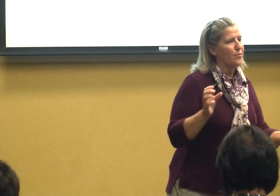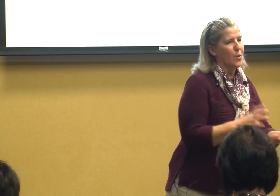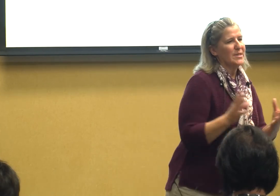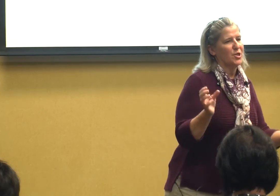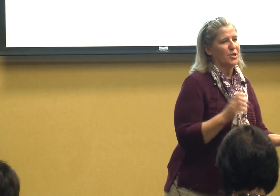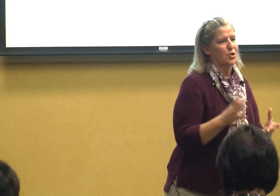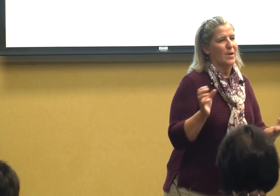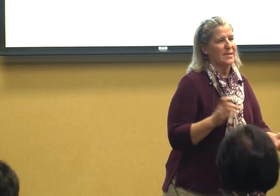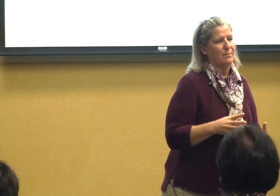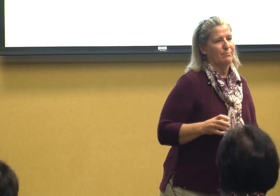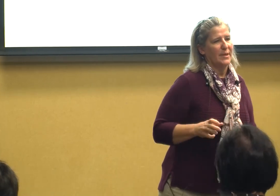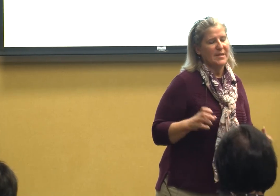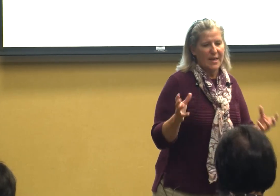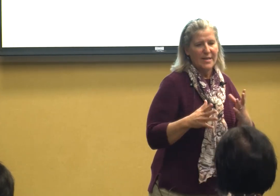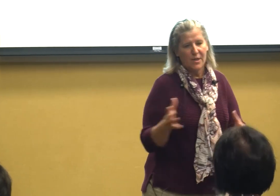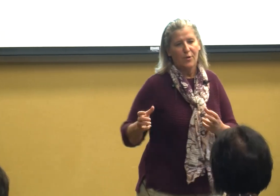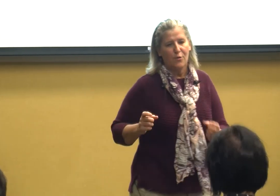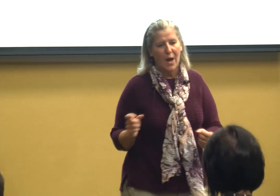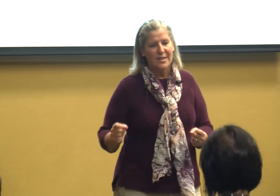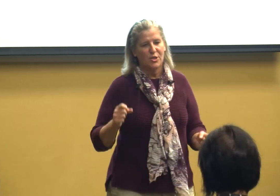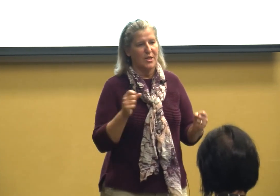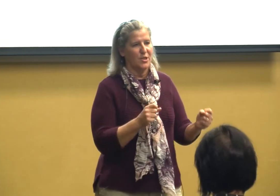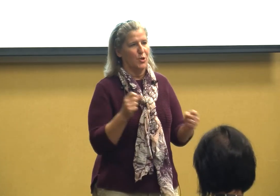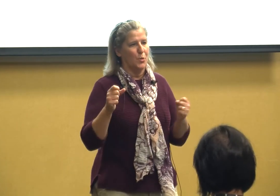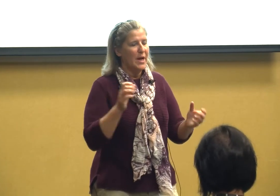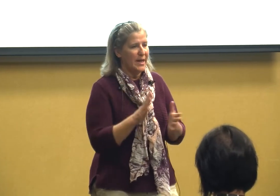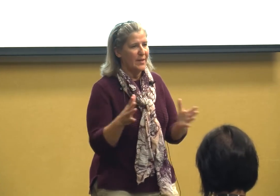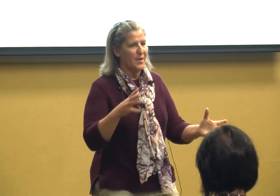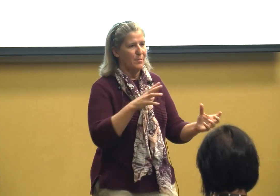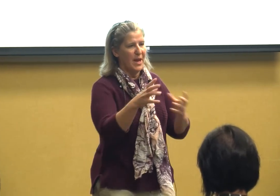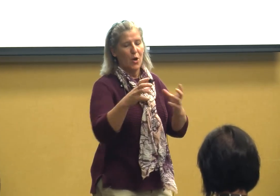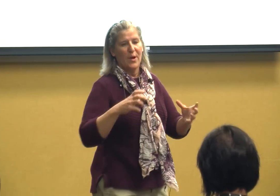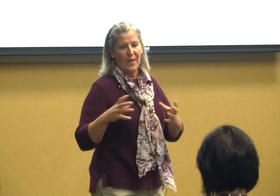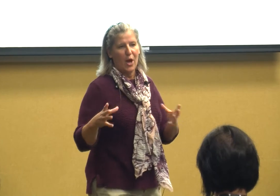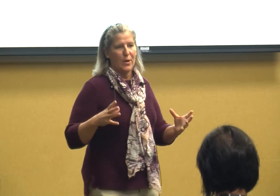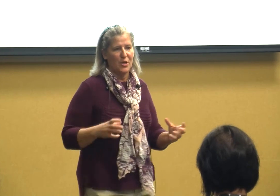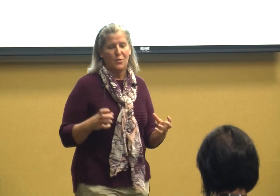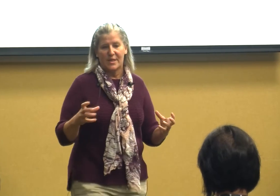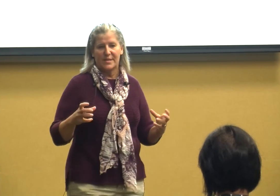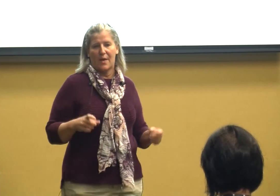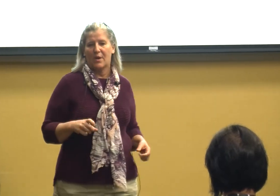us just to dress them it's easier for us just to get them here and there and do this that and the